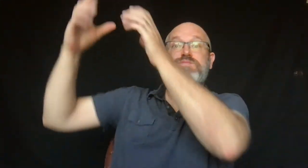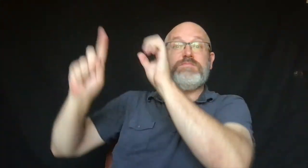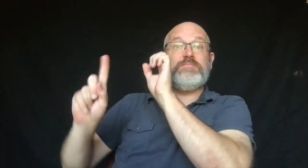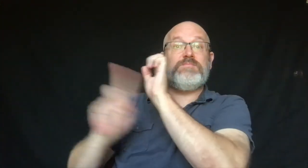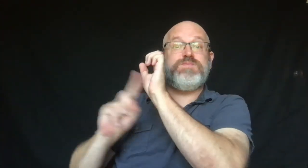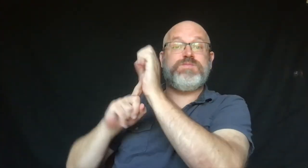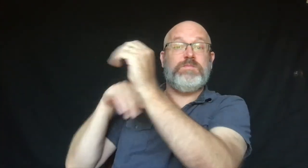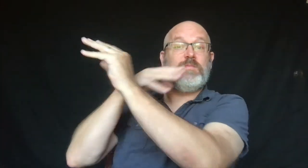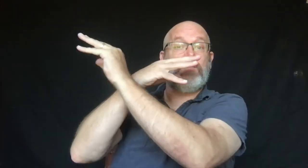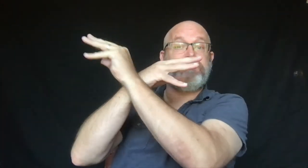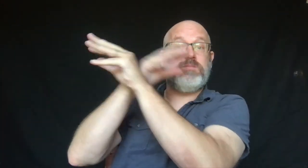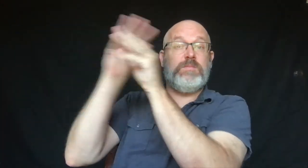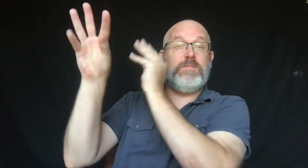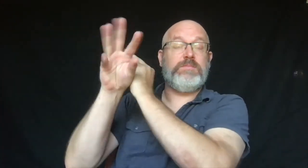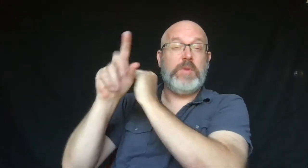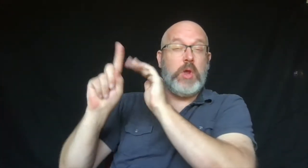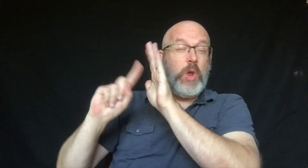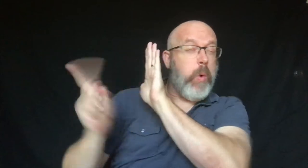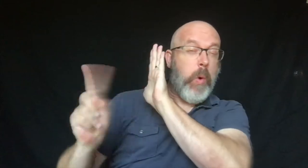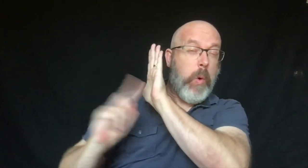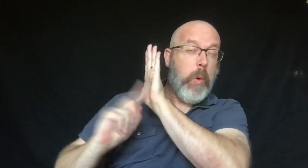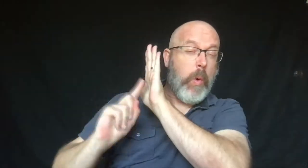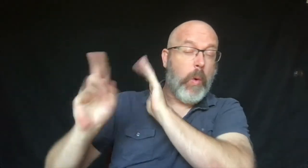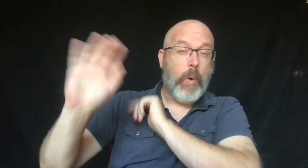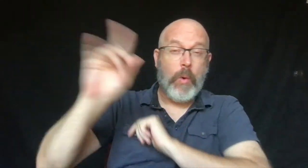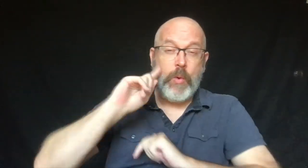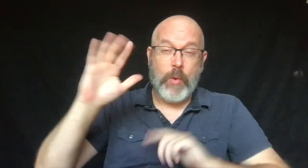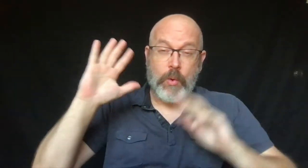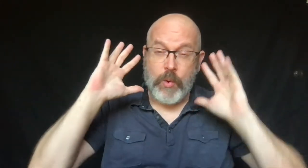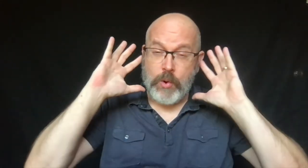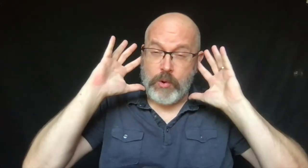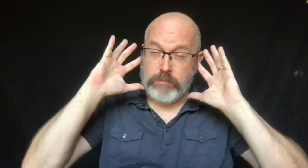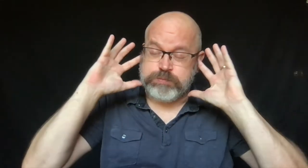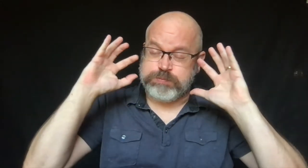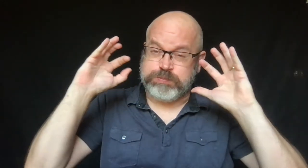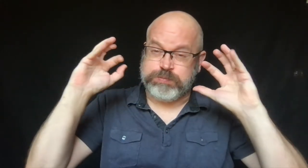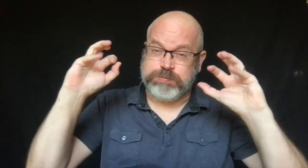Outside the sirens went off.